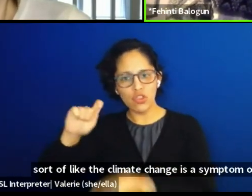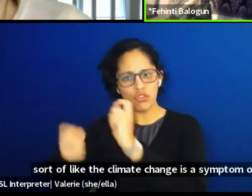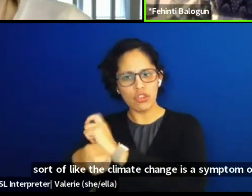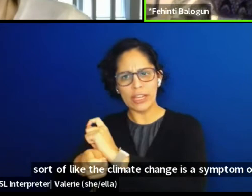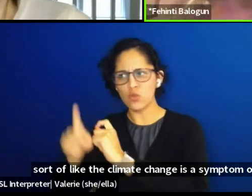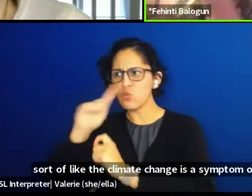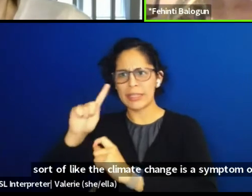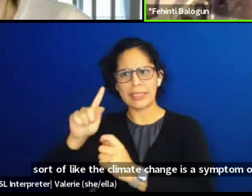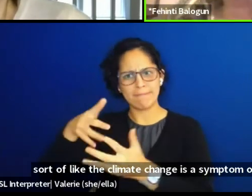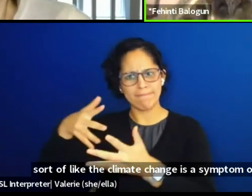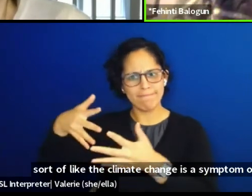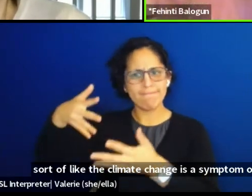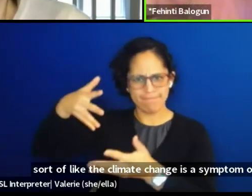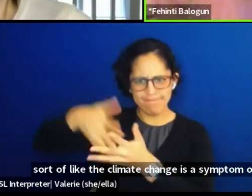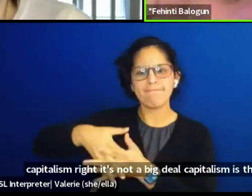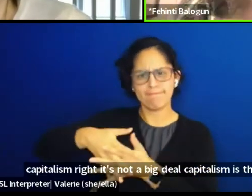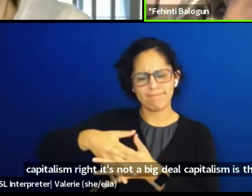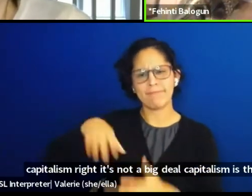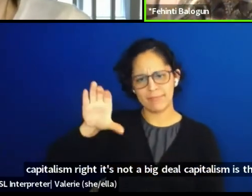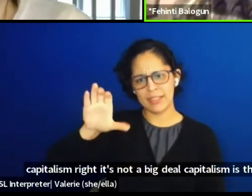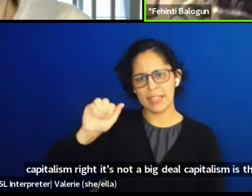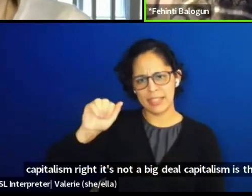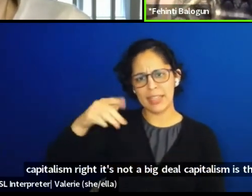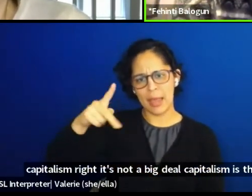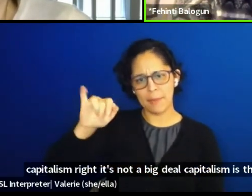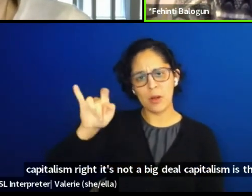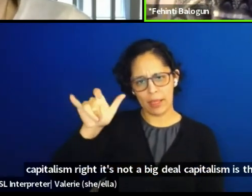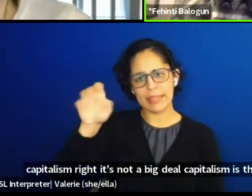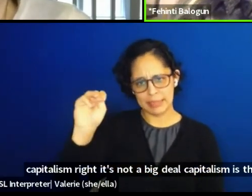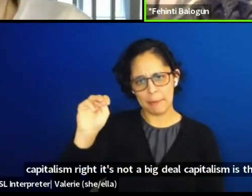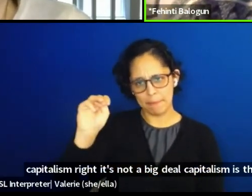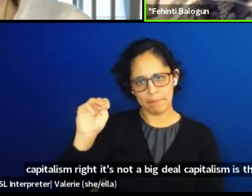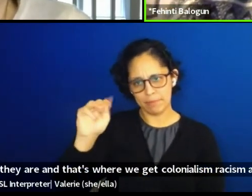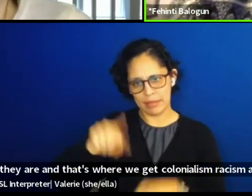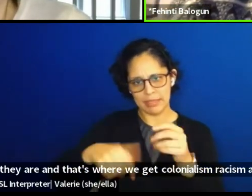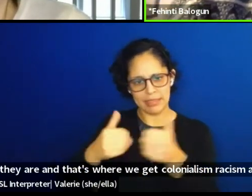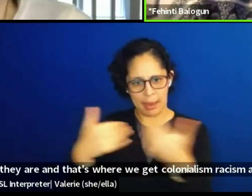and that's where we get colonialism, racism... And it's within that narrative of capitalism